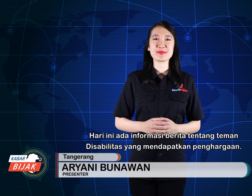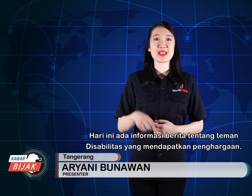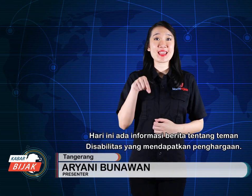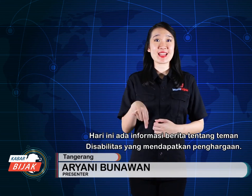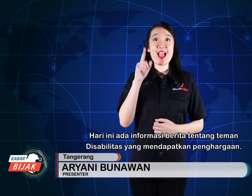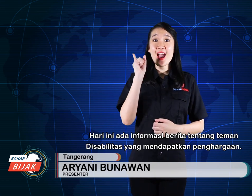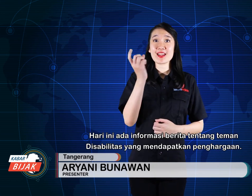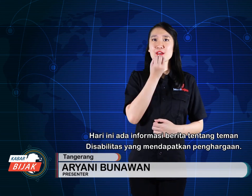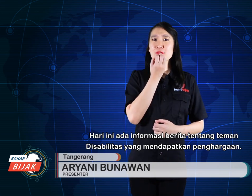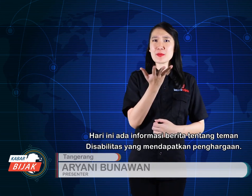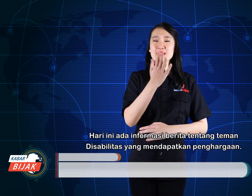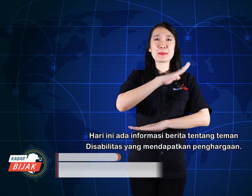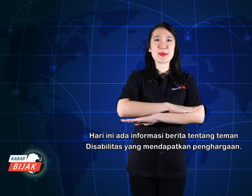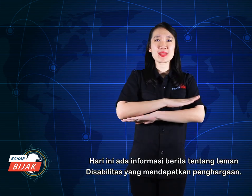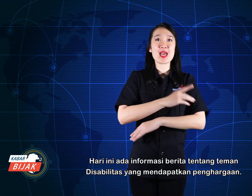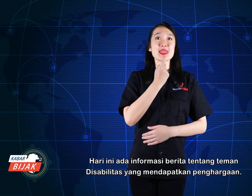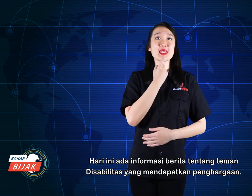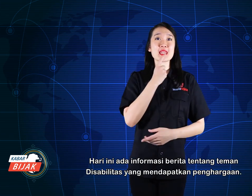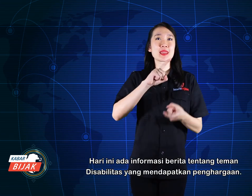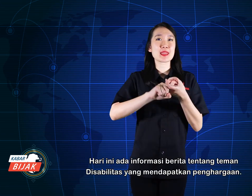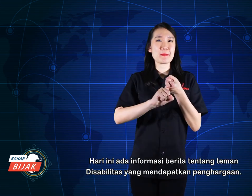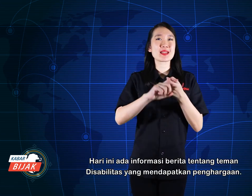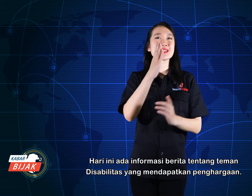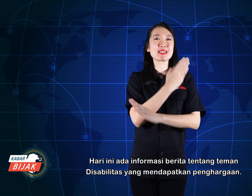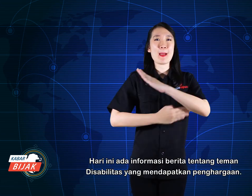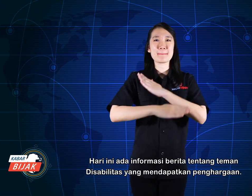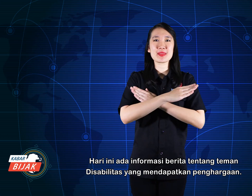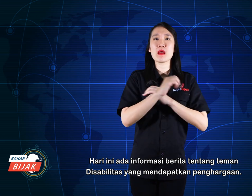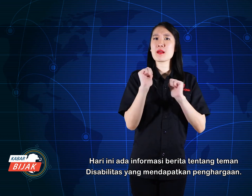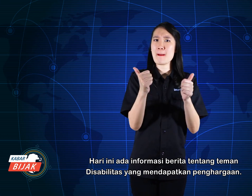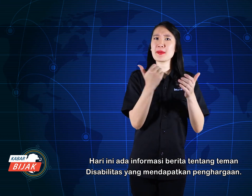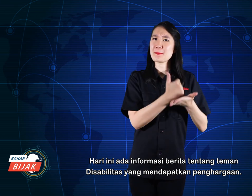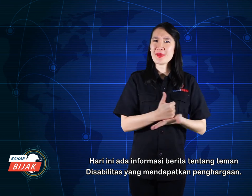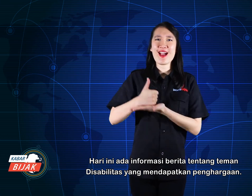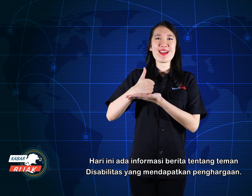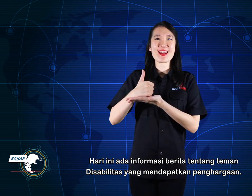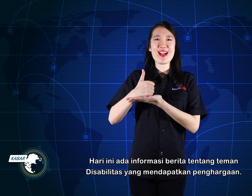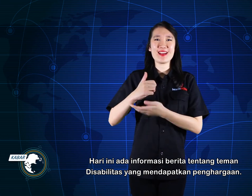Today there is news information about friends with disabilities who get an award.